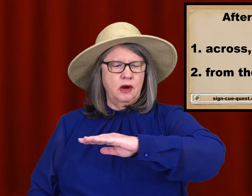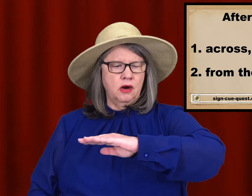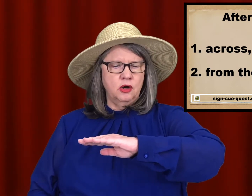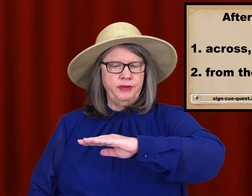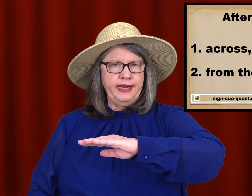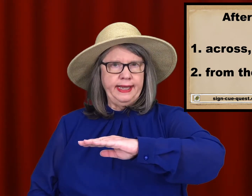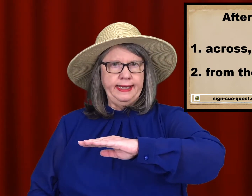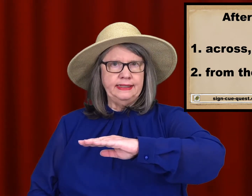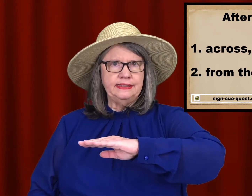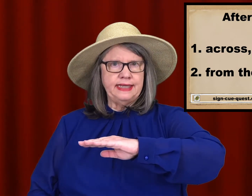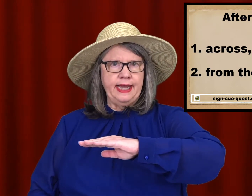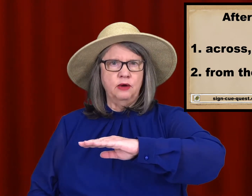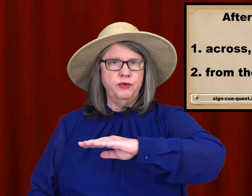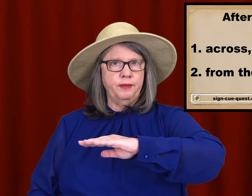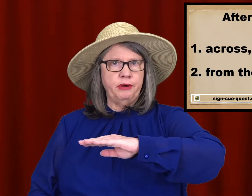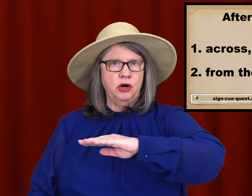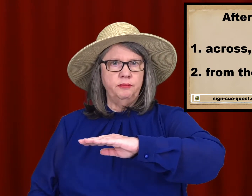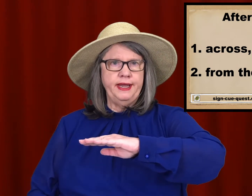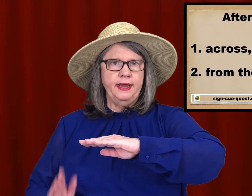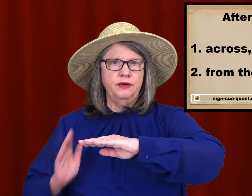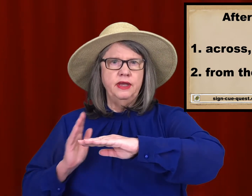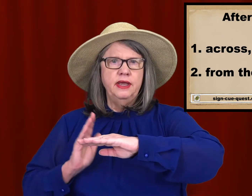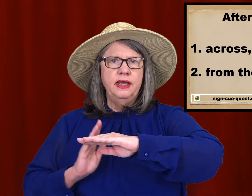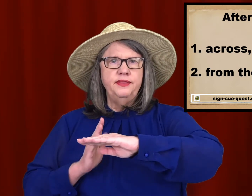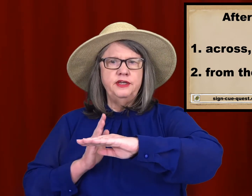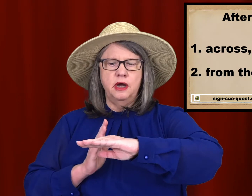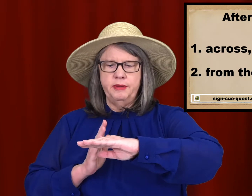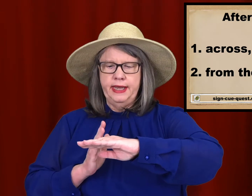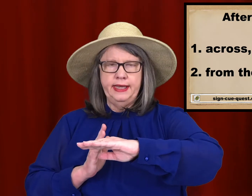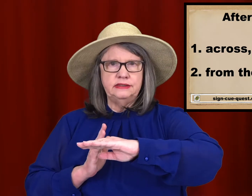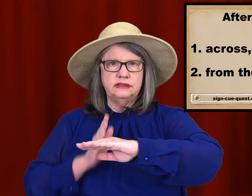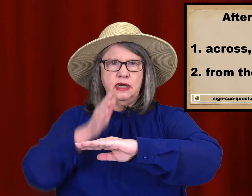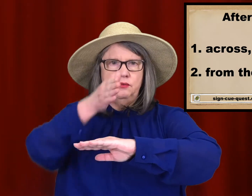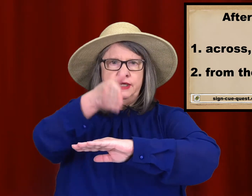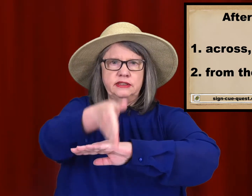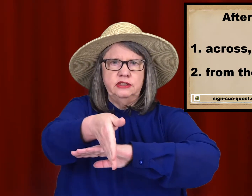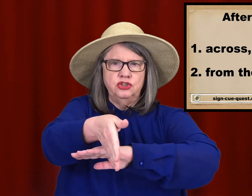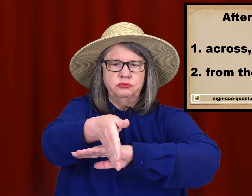arm and hand is out, with the palm down, The dominant hand sideways and it jumps